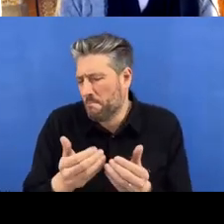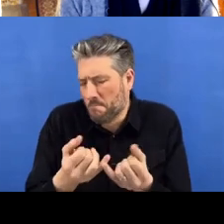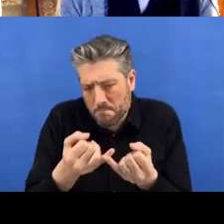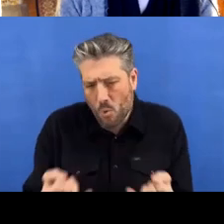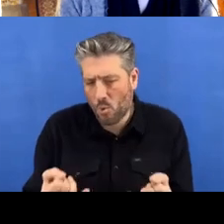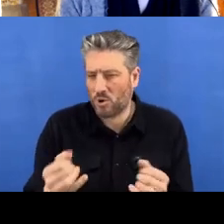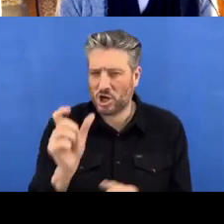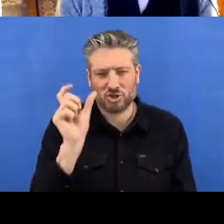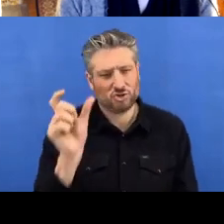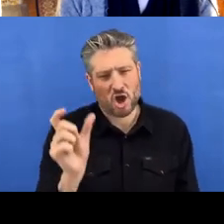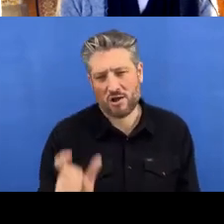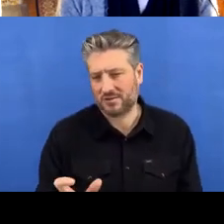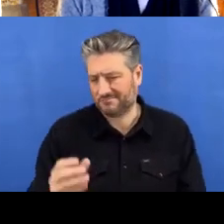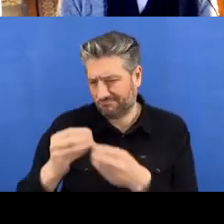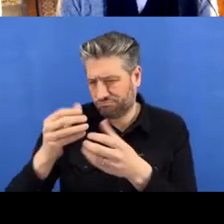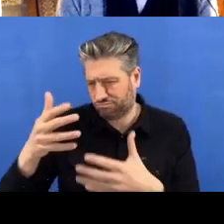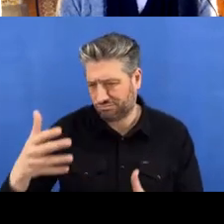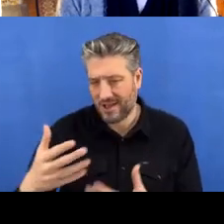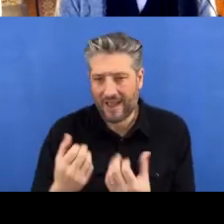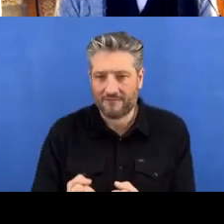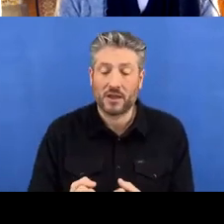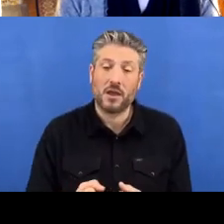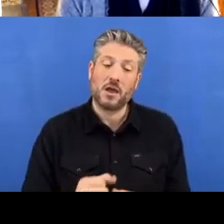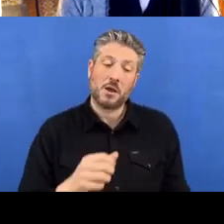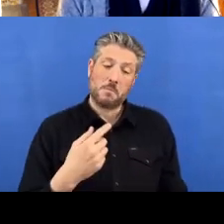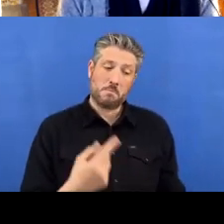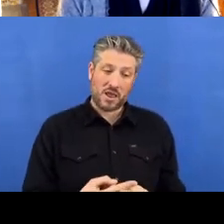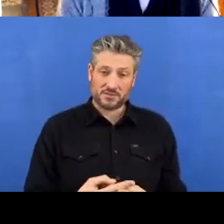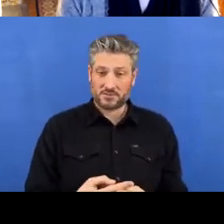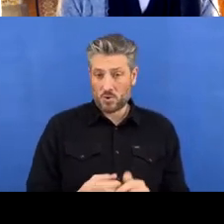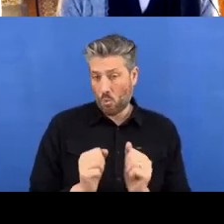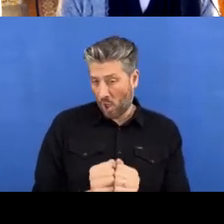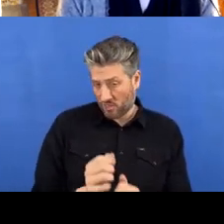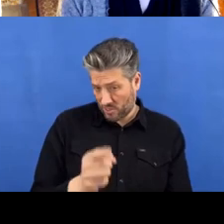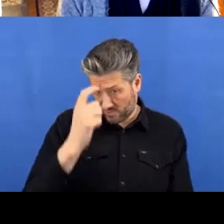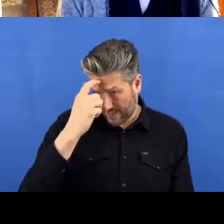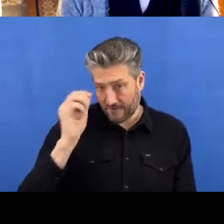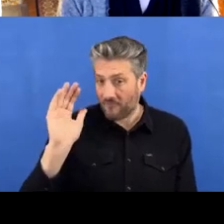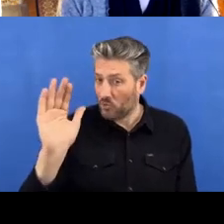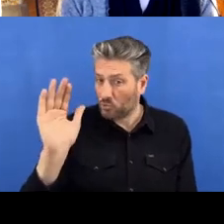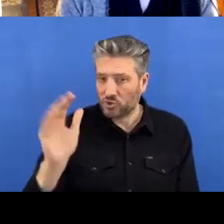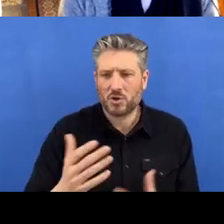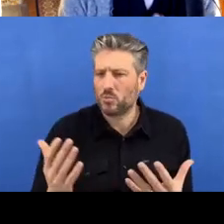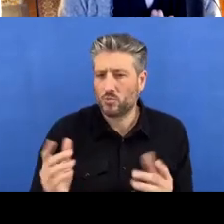So some things you might want to do in the future are ‘branches’, so you can-